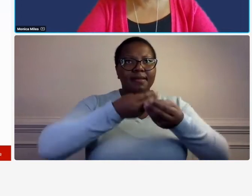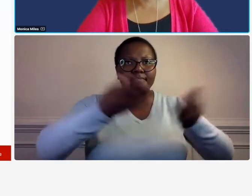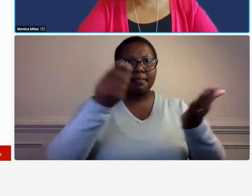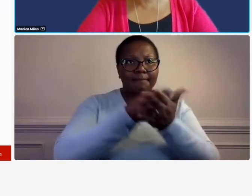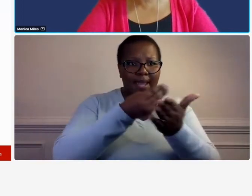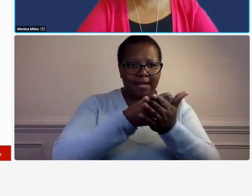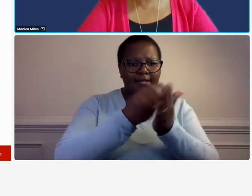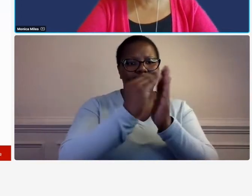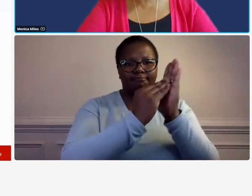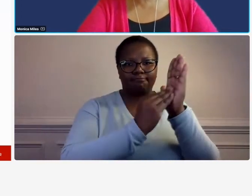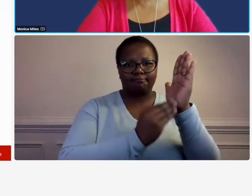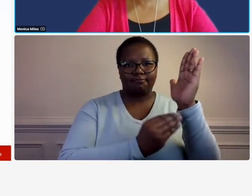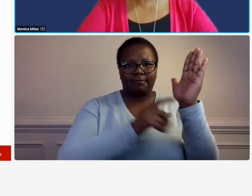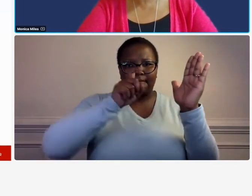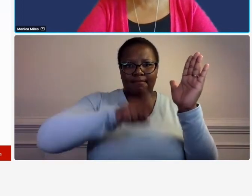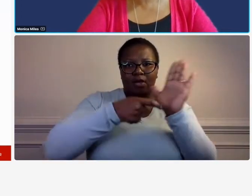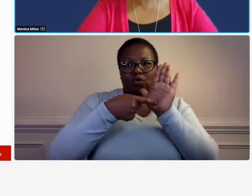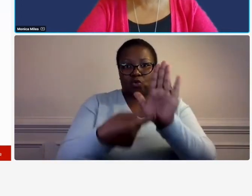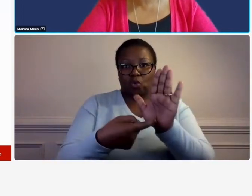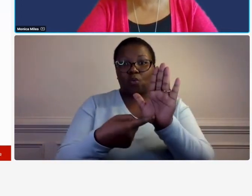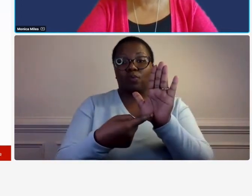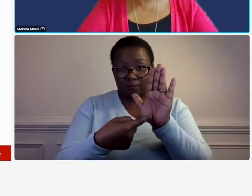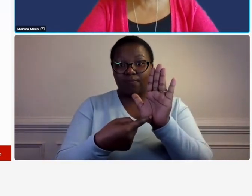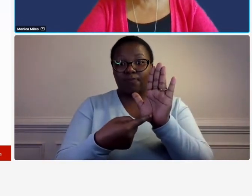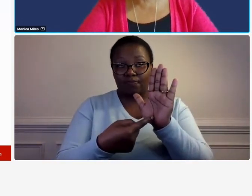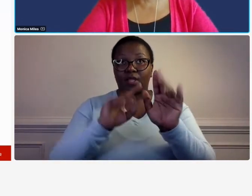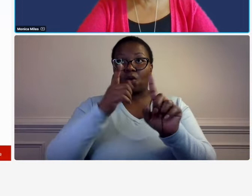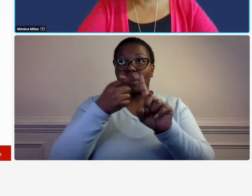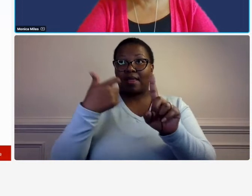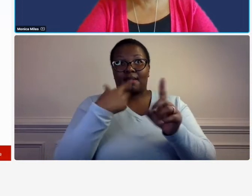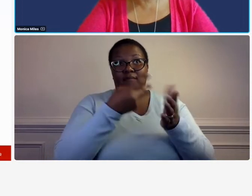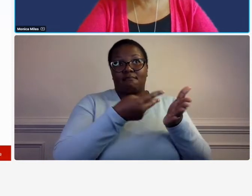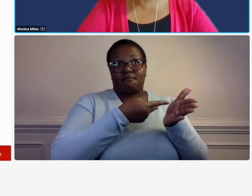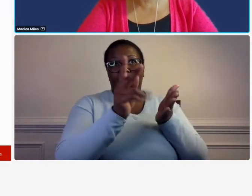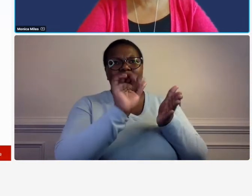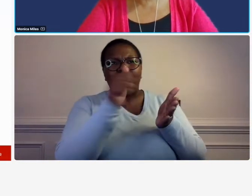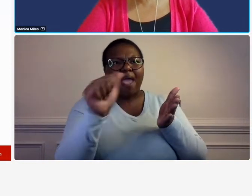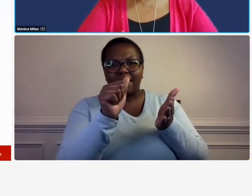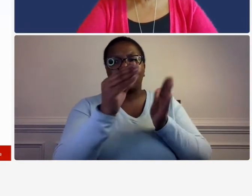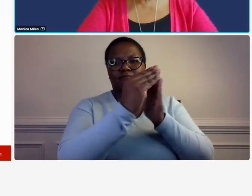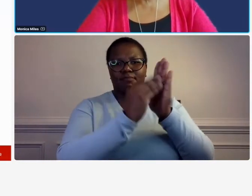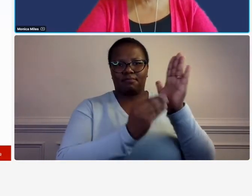adequate to demonstrate that cost claims have been incurred are allocable to the contract and comply